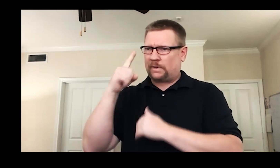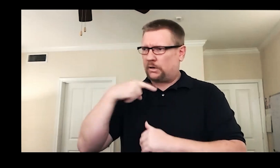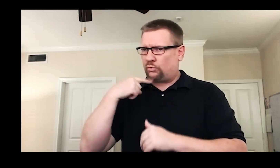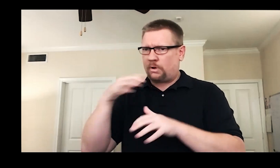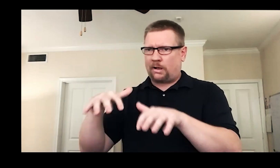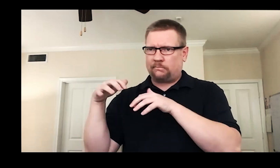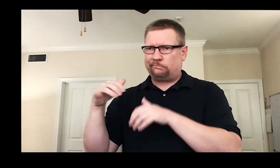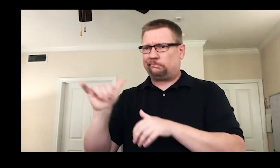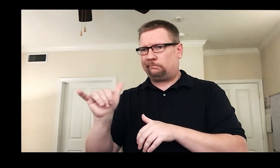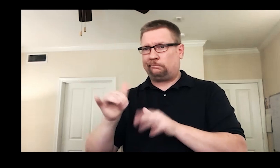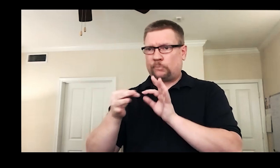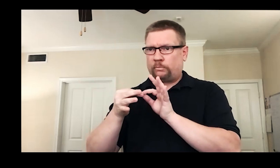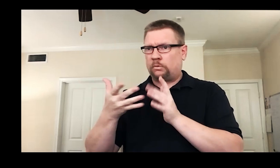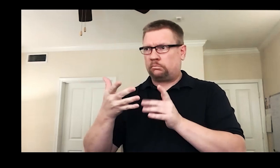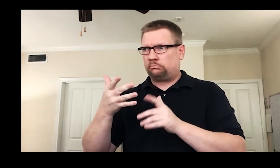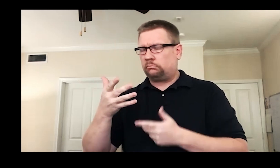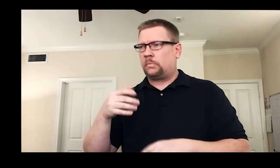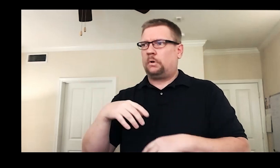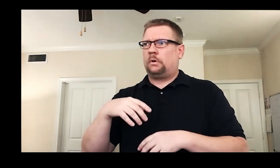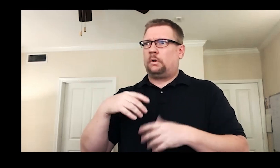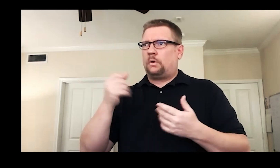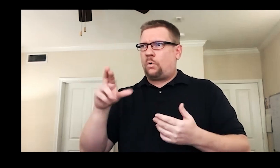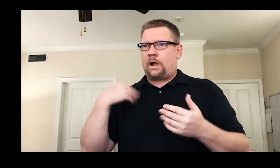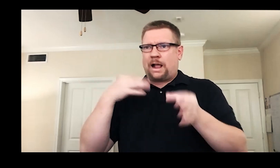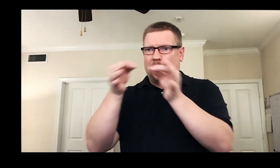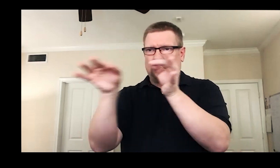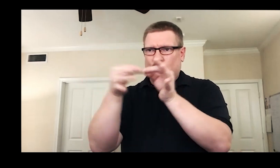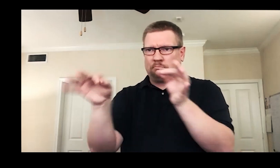there are considerations to make the production accessible for hearing people who do not sign,